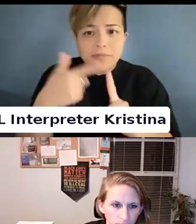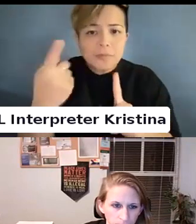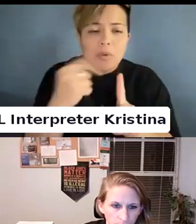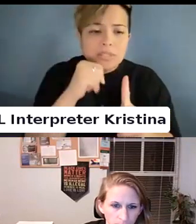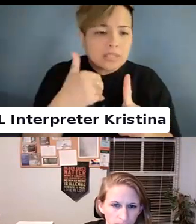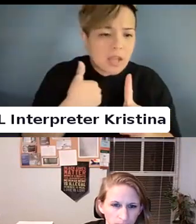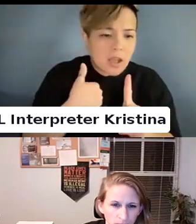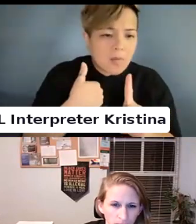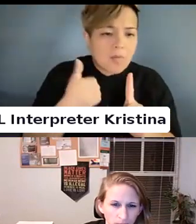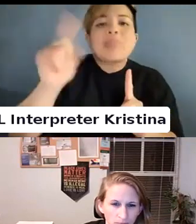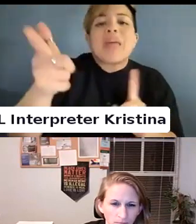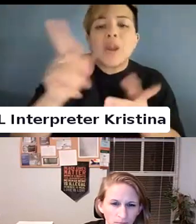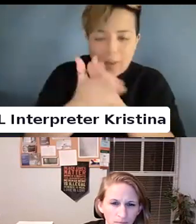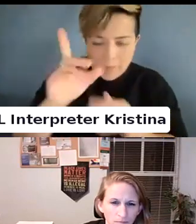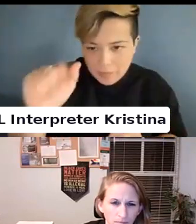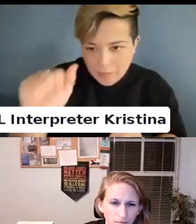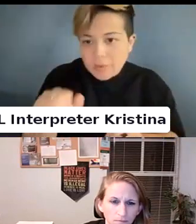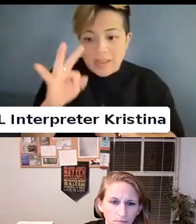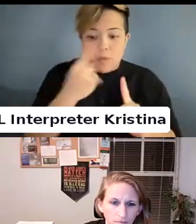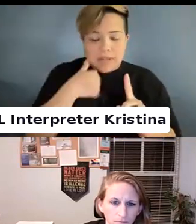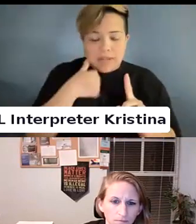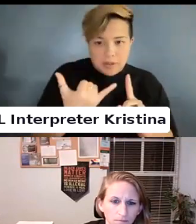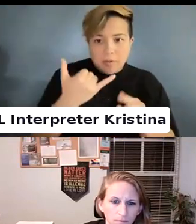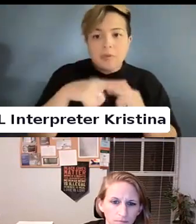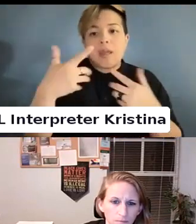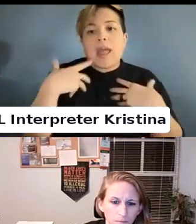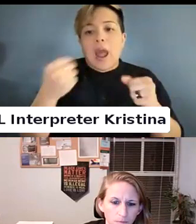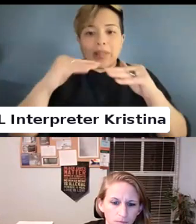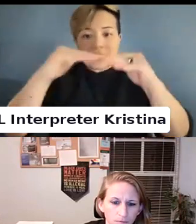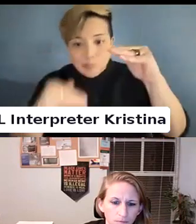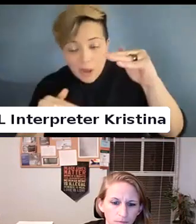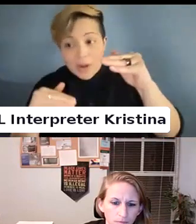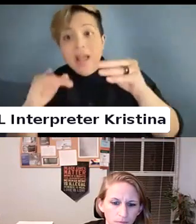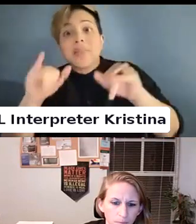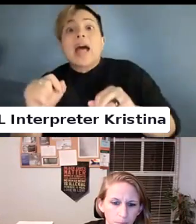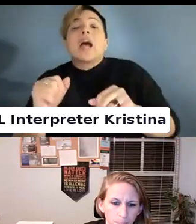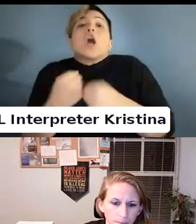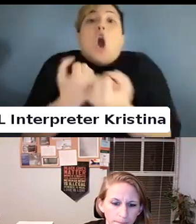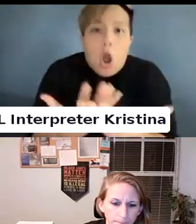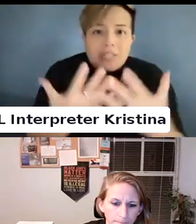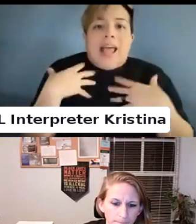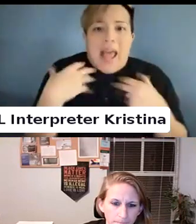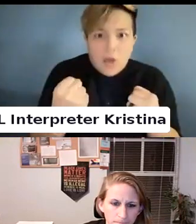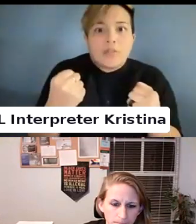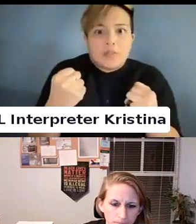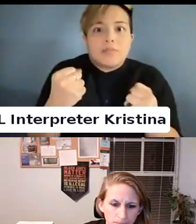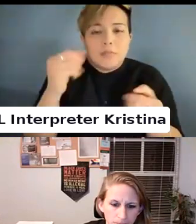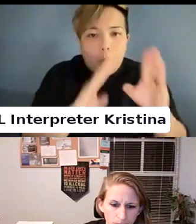A lot of information about the disparities in healthcare which contribute to disability. There's all of the aspects.